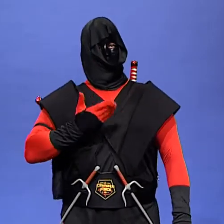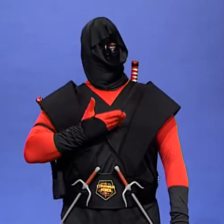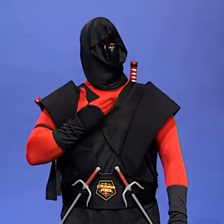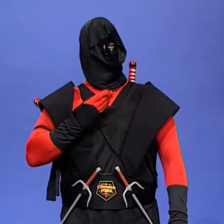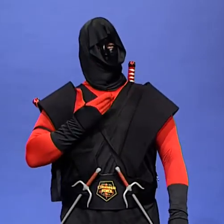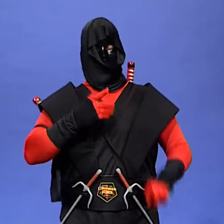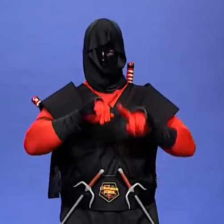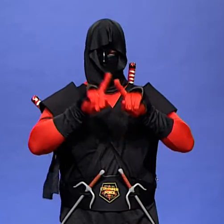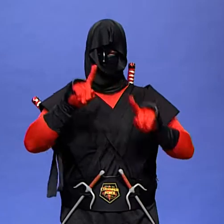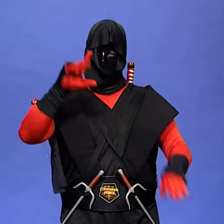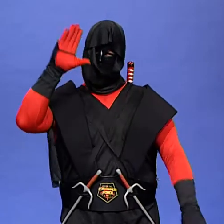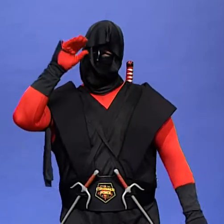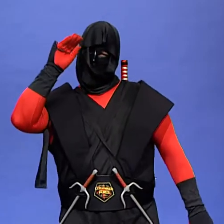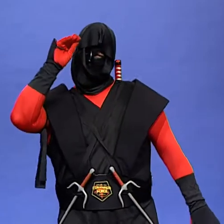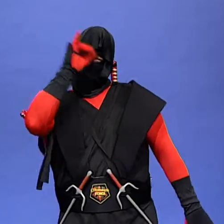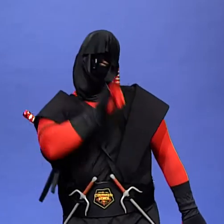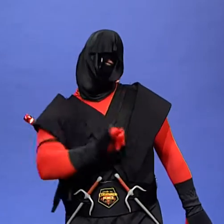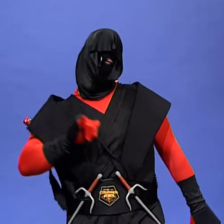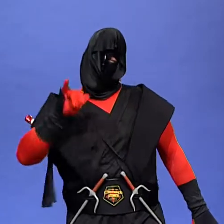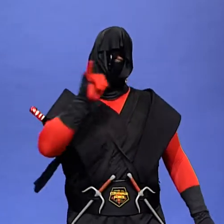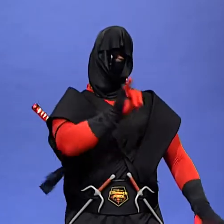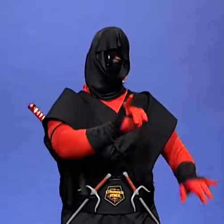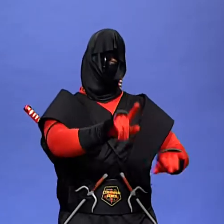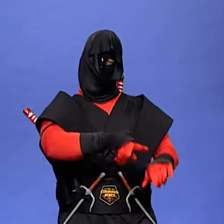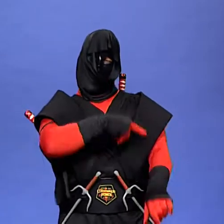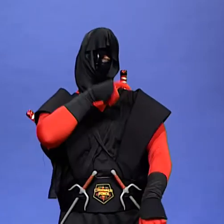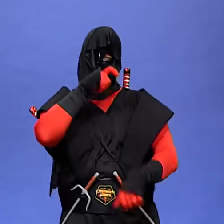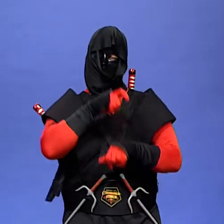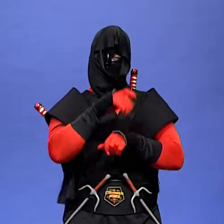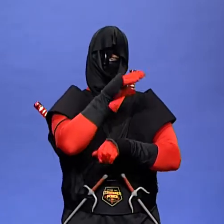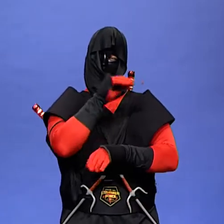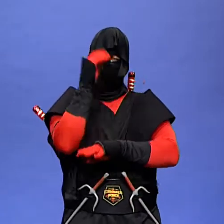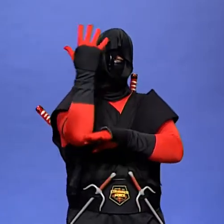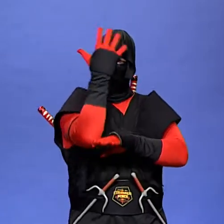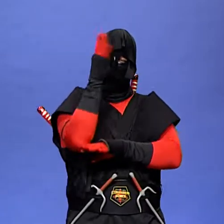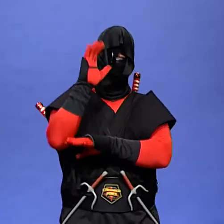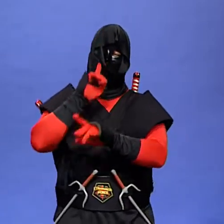but the boy stayed away for a long time and the tree was sad